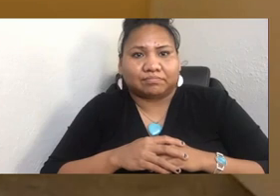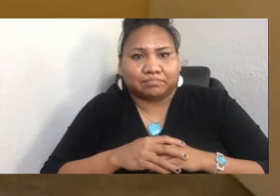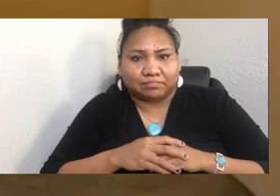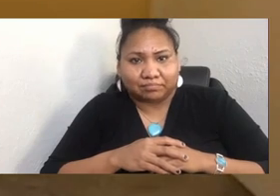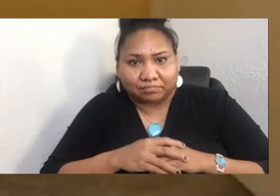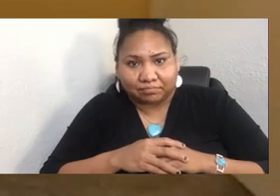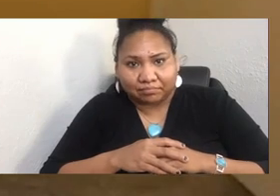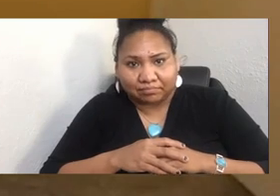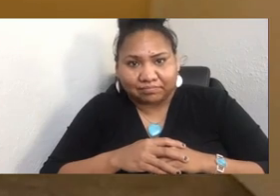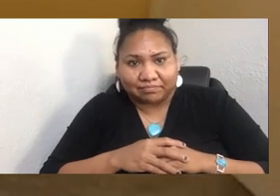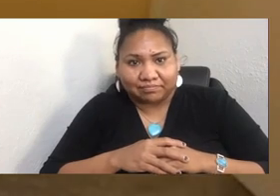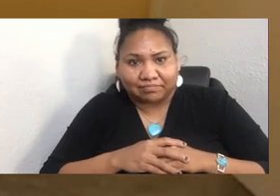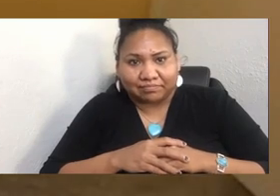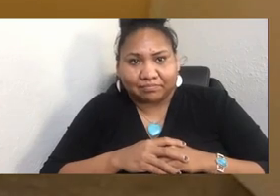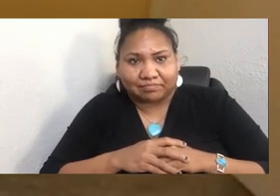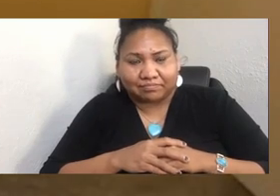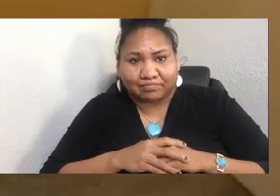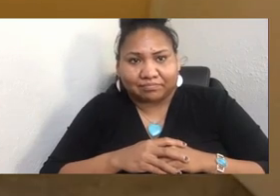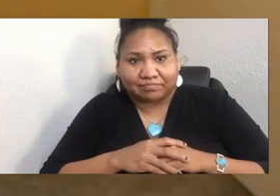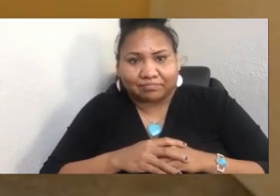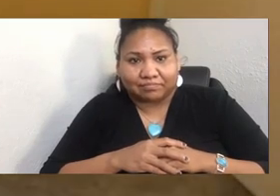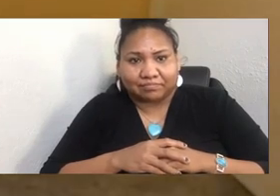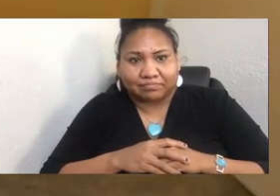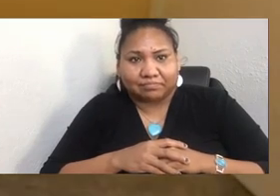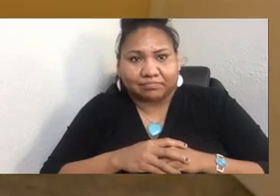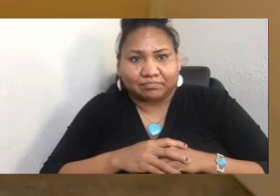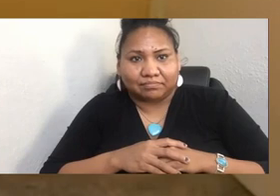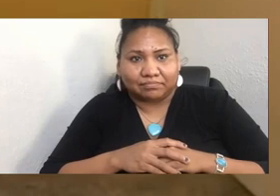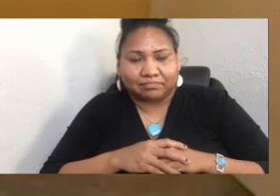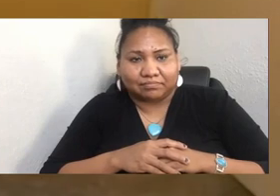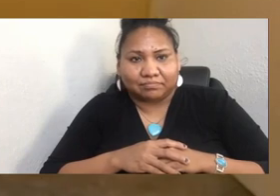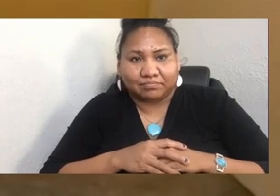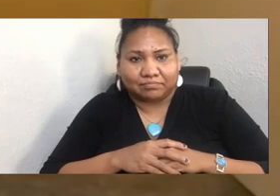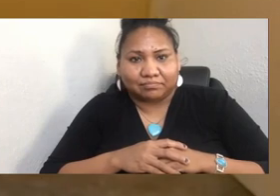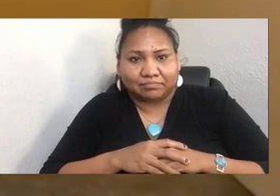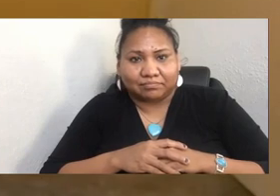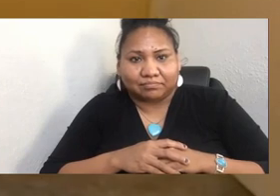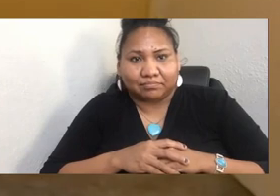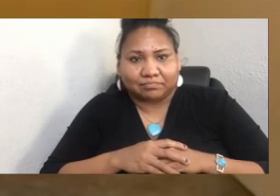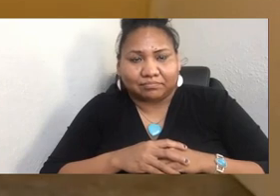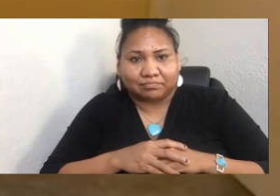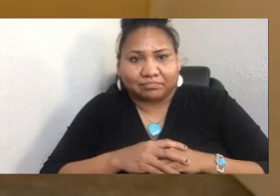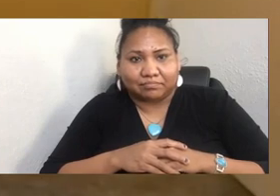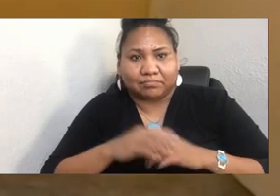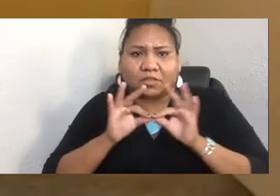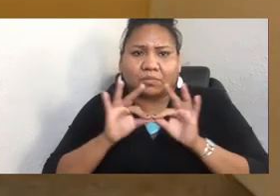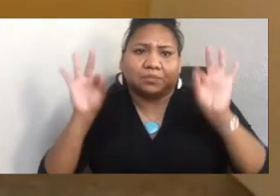You know, when I started the project,